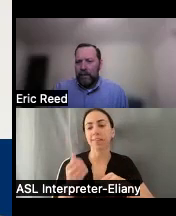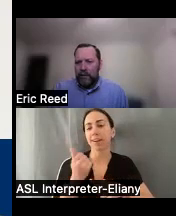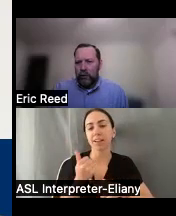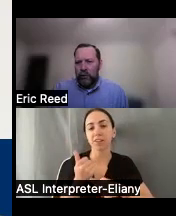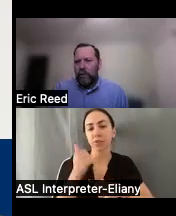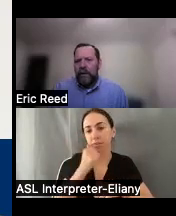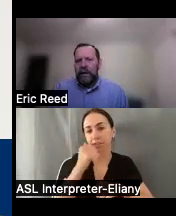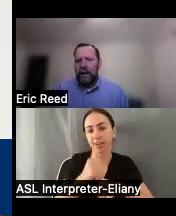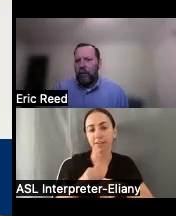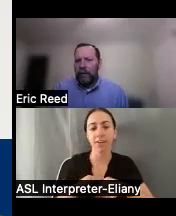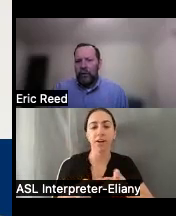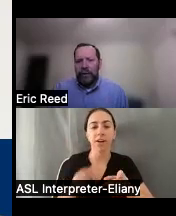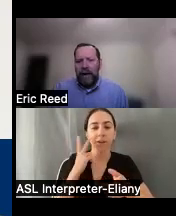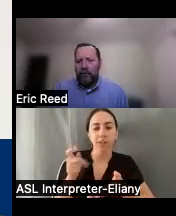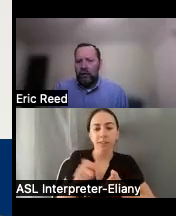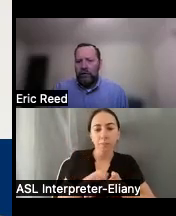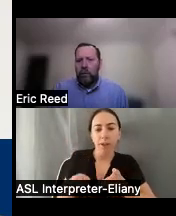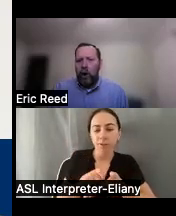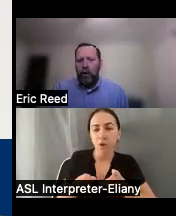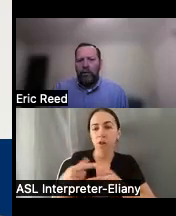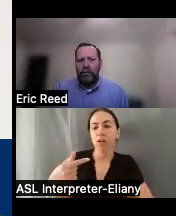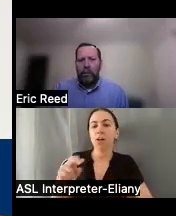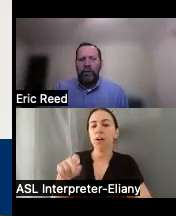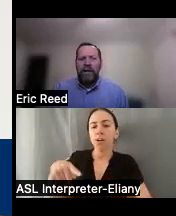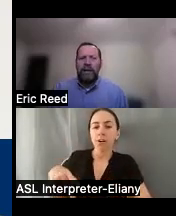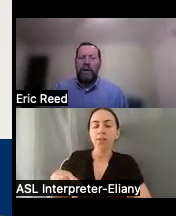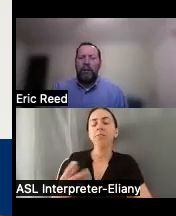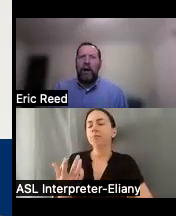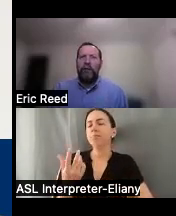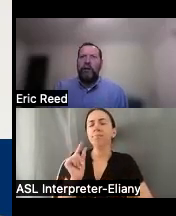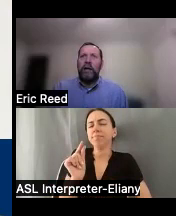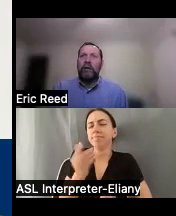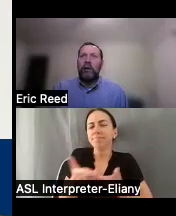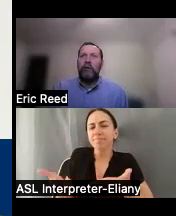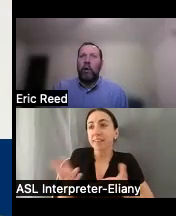a pencil grip we do a lot of just small small things that people often don't even look for